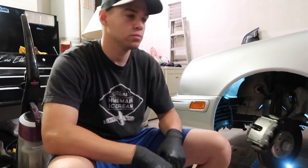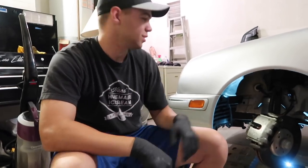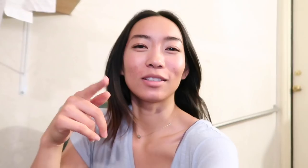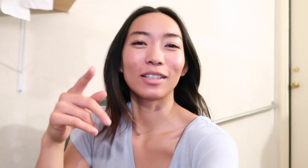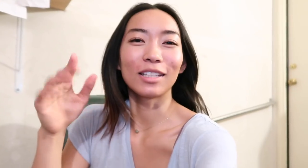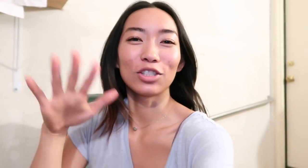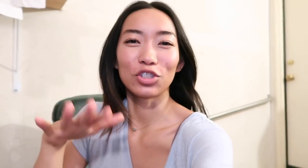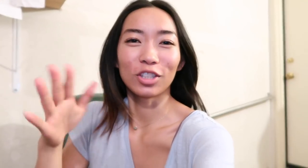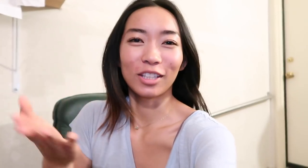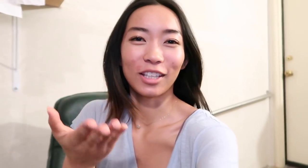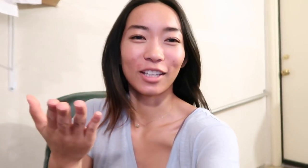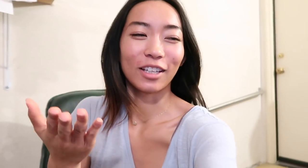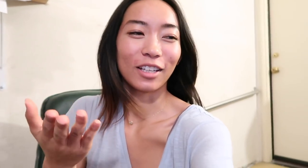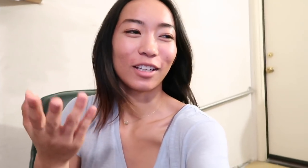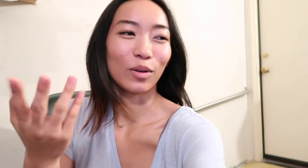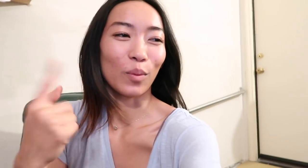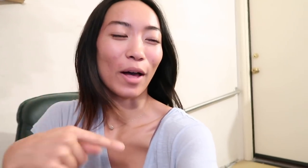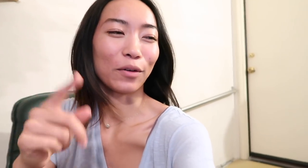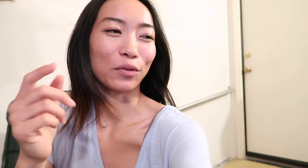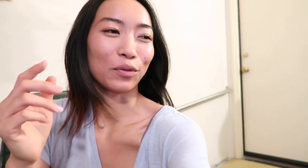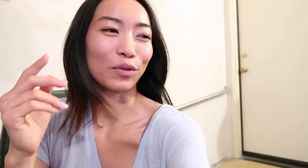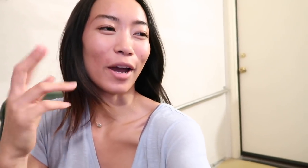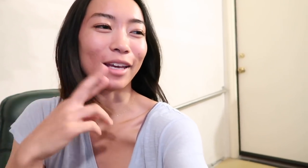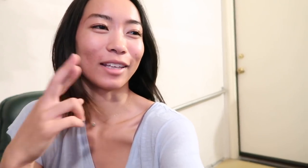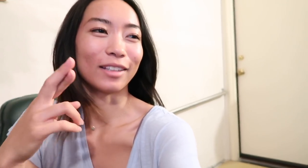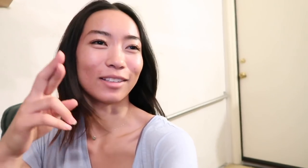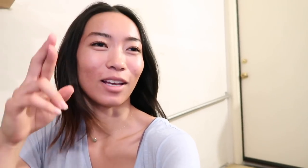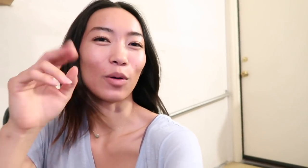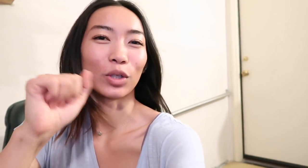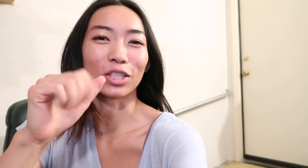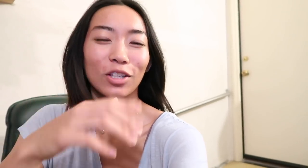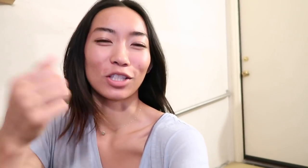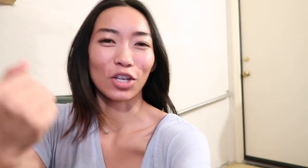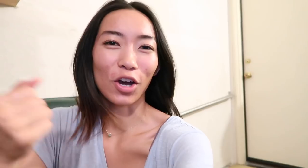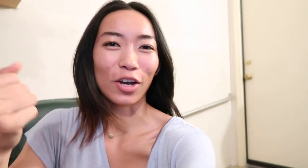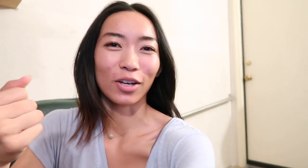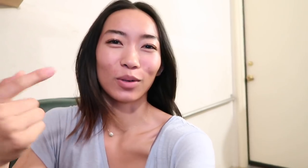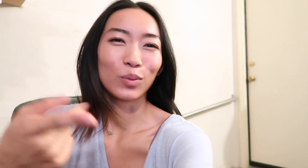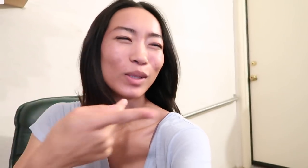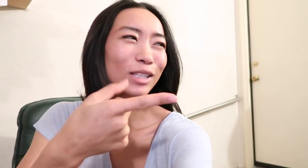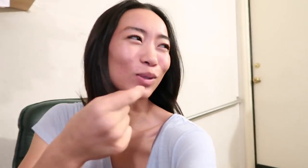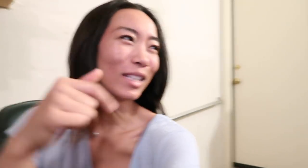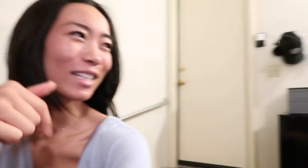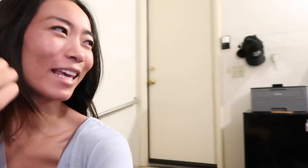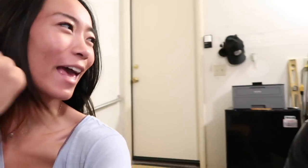I'm gonna chill here while Ryan works on this car we do this like every night